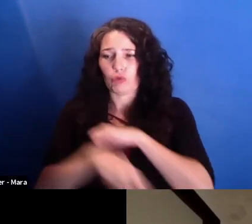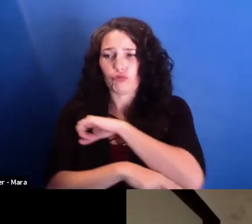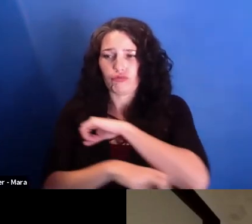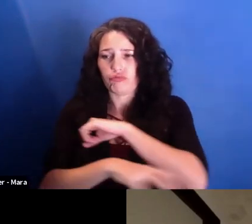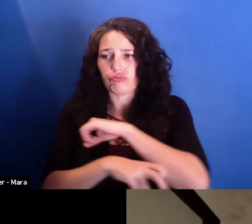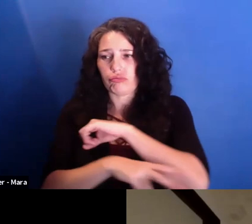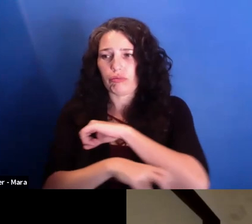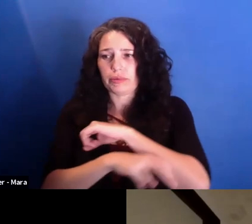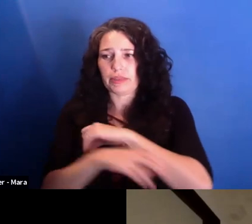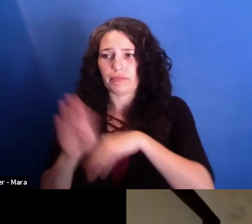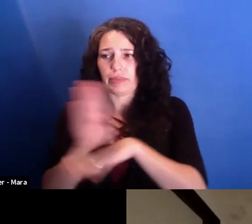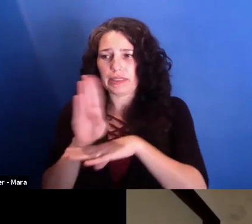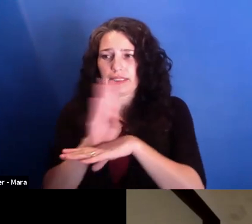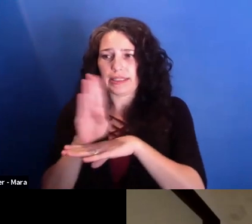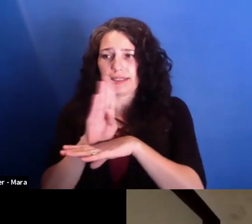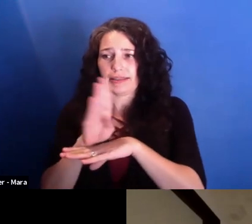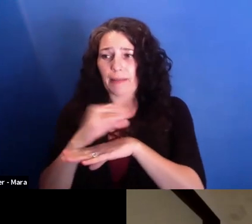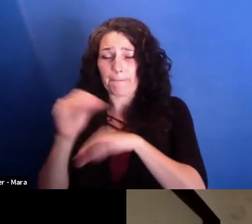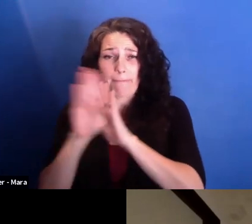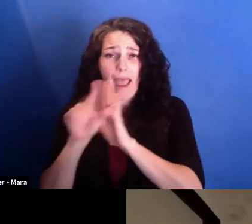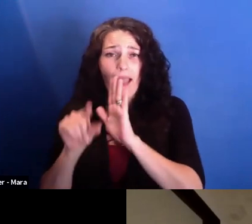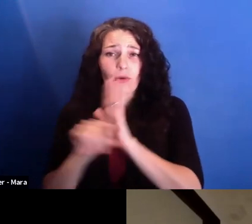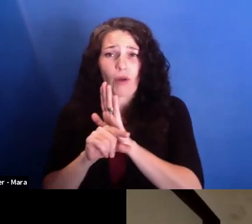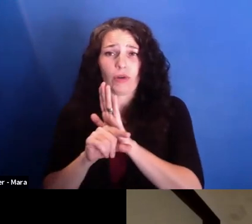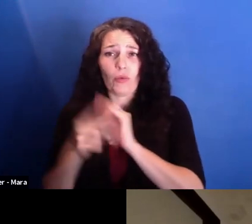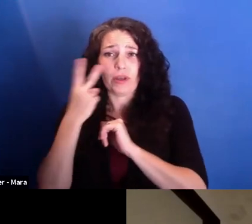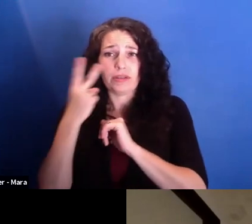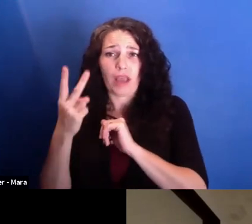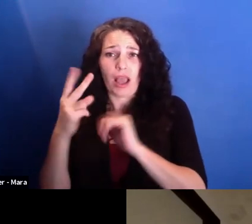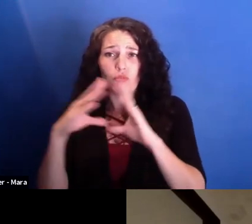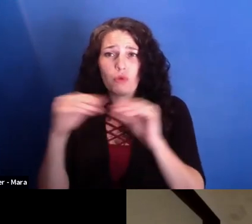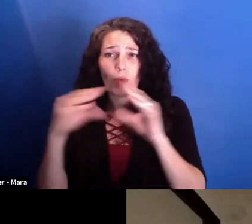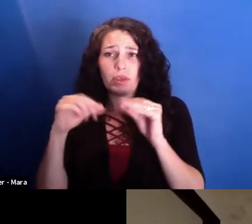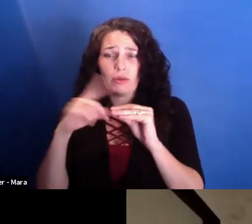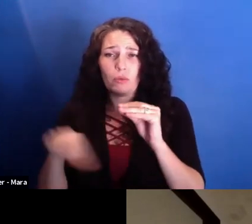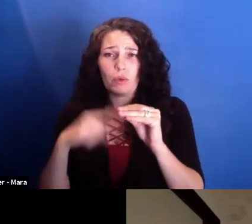And as we have seen it in Romania, when the Social Democrats came back, the first thing they do